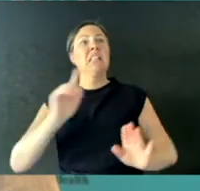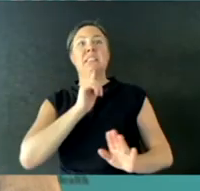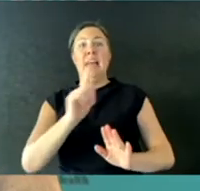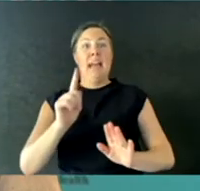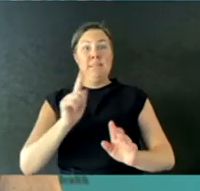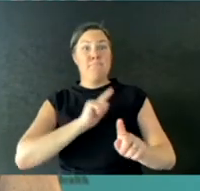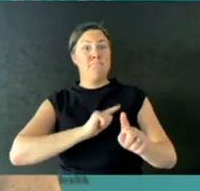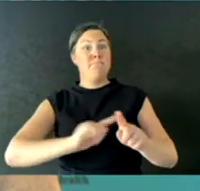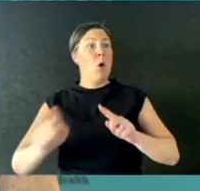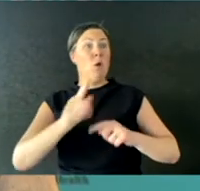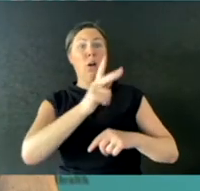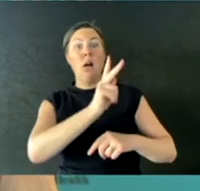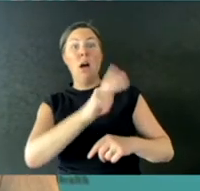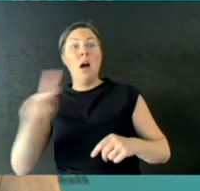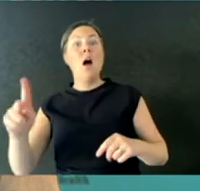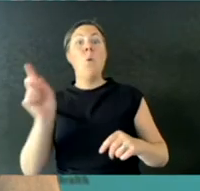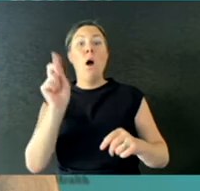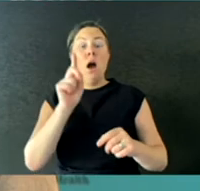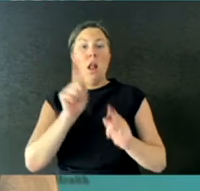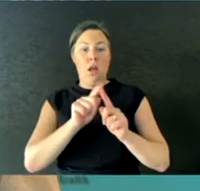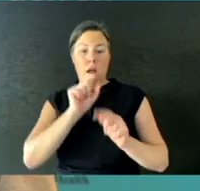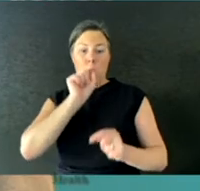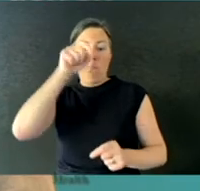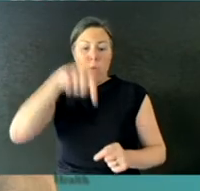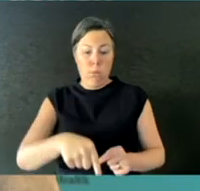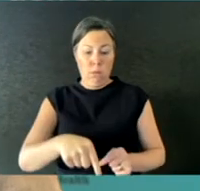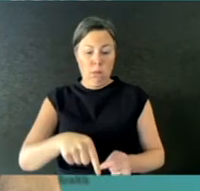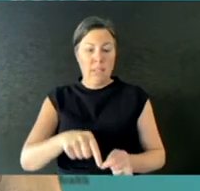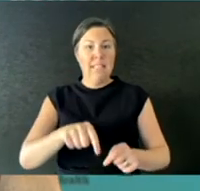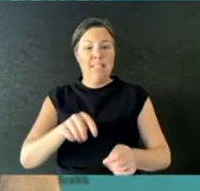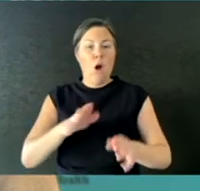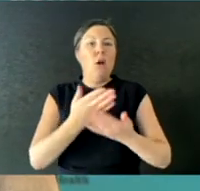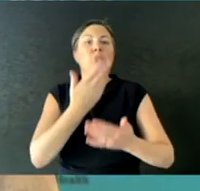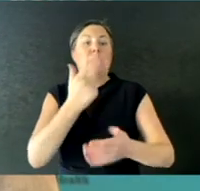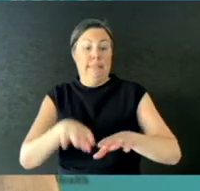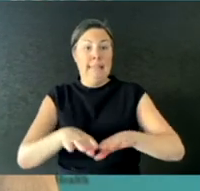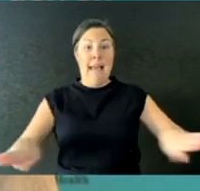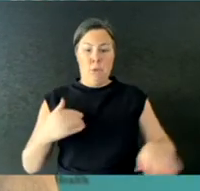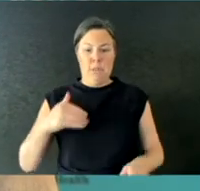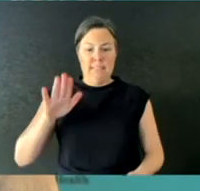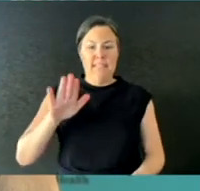is contact in droplet, and there is an increasing recognition that aerosols have a role.